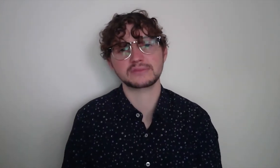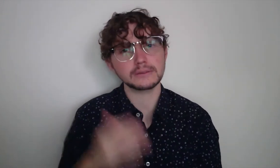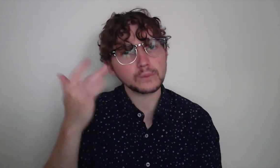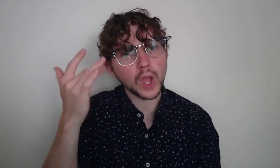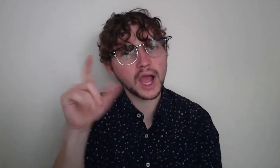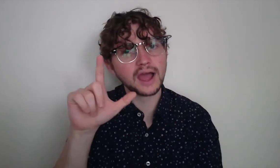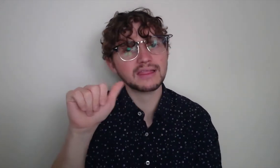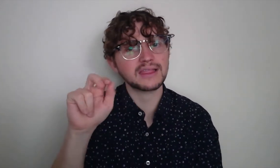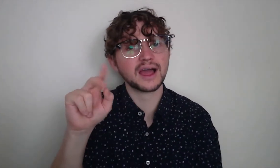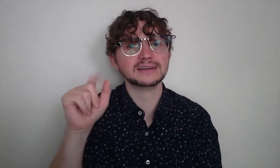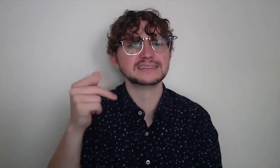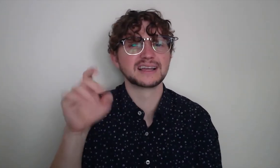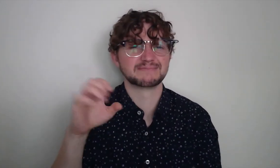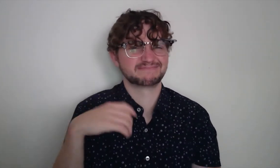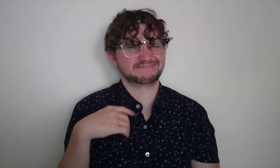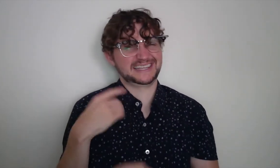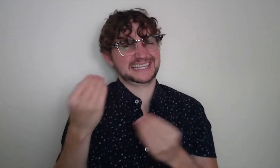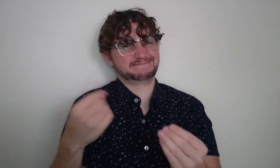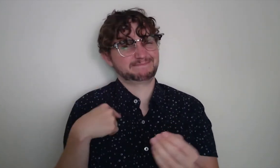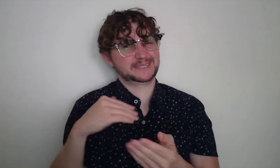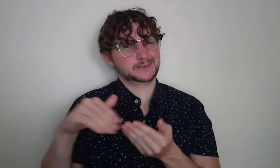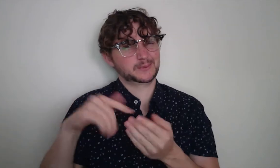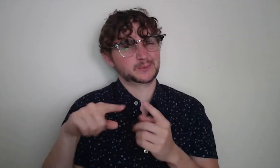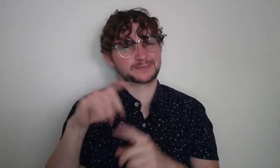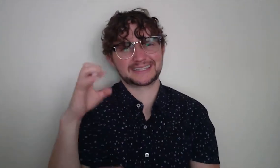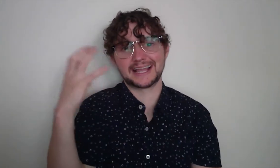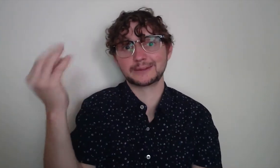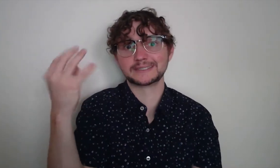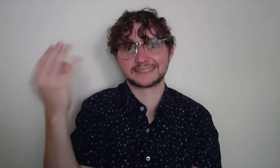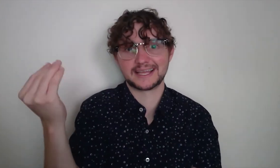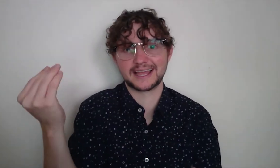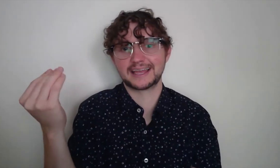so I picked up the camera with a focus on landscapes.